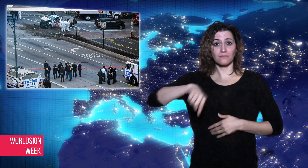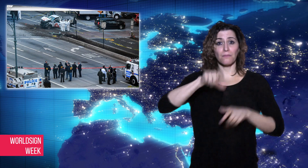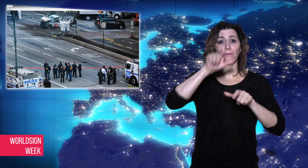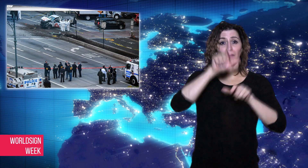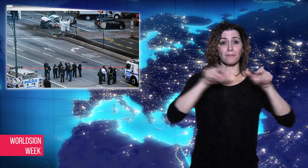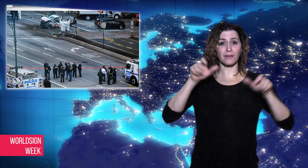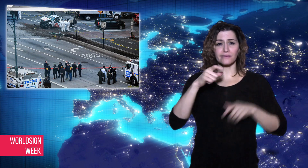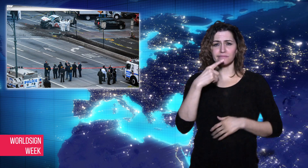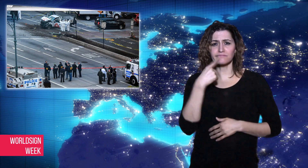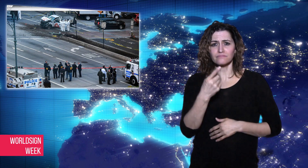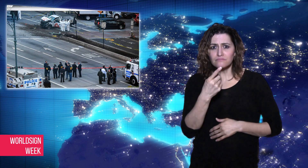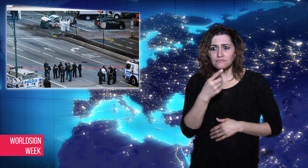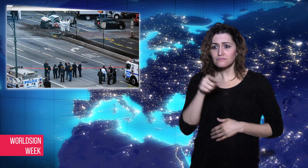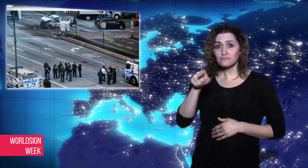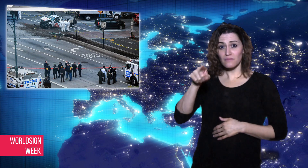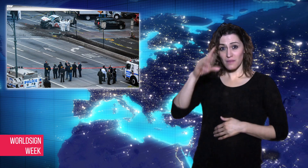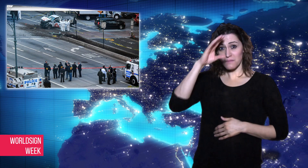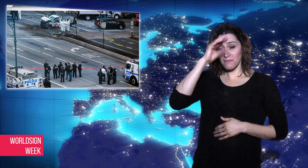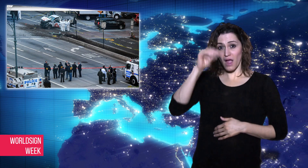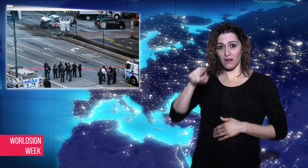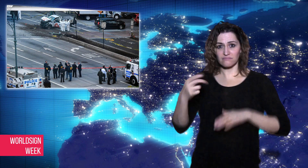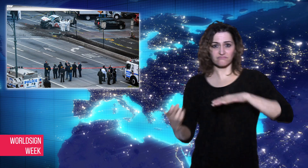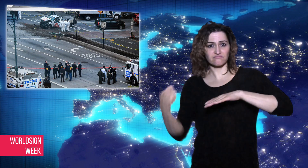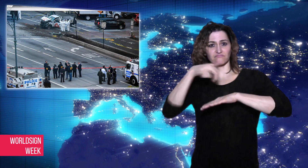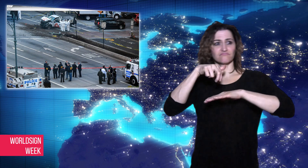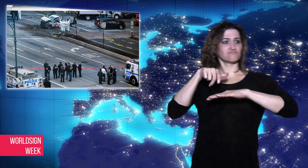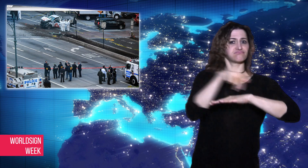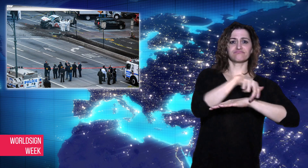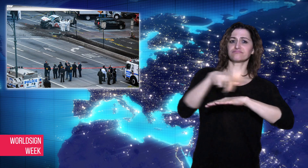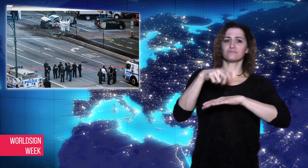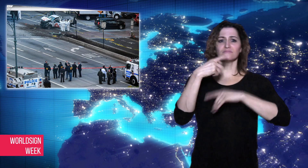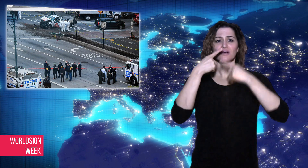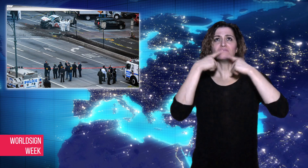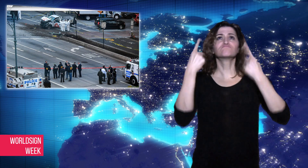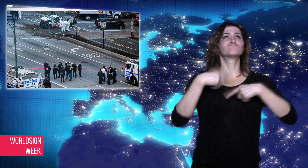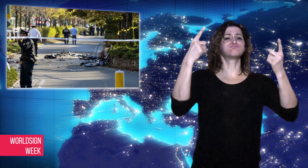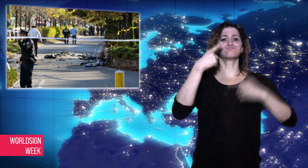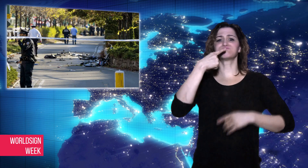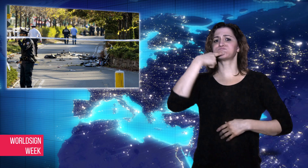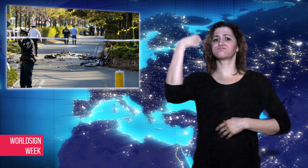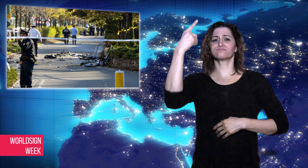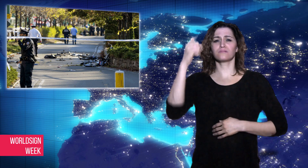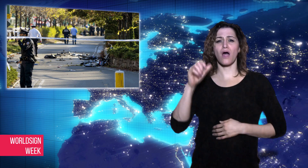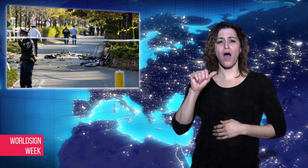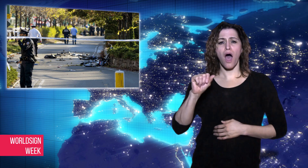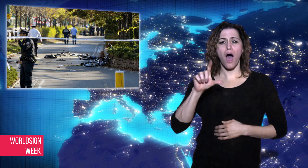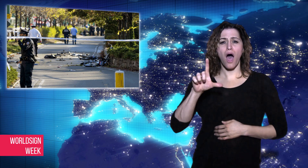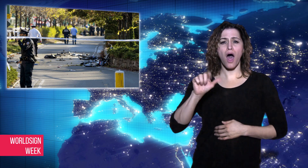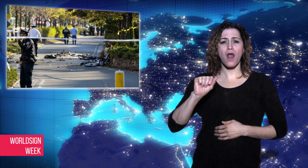for "God is great". The attacks killed